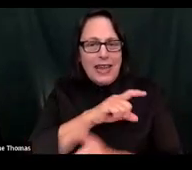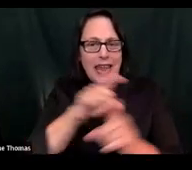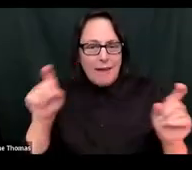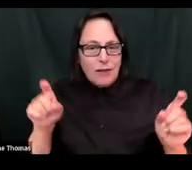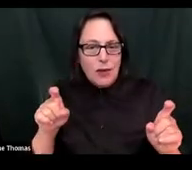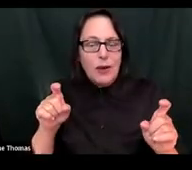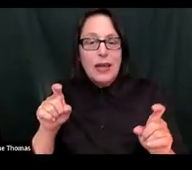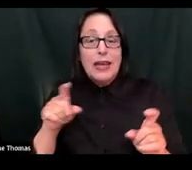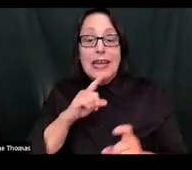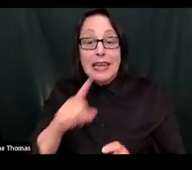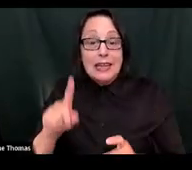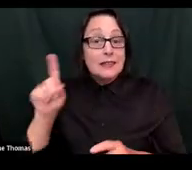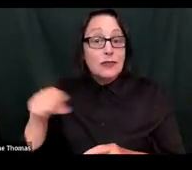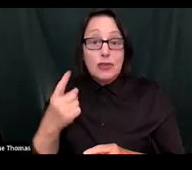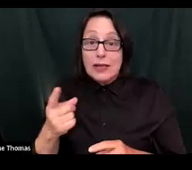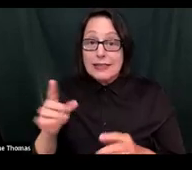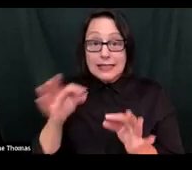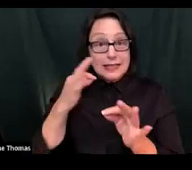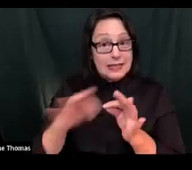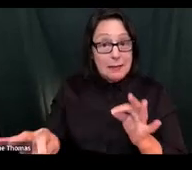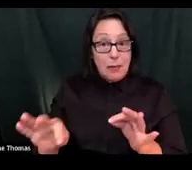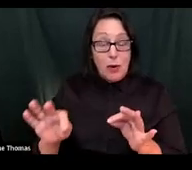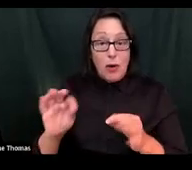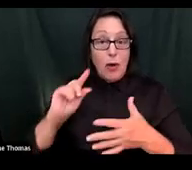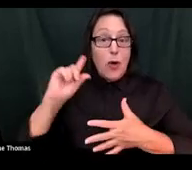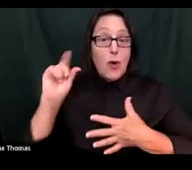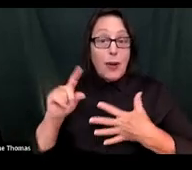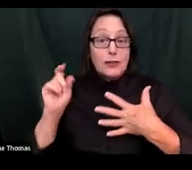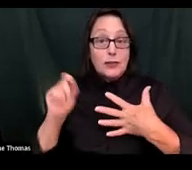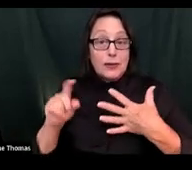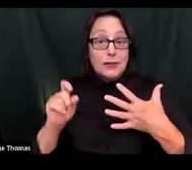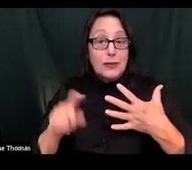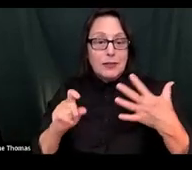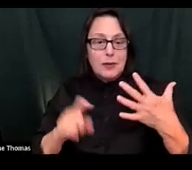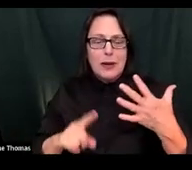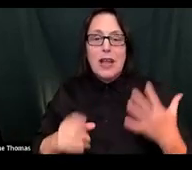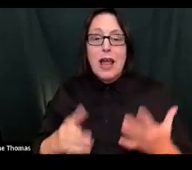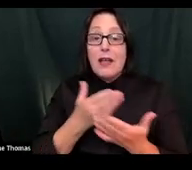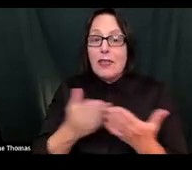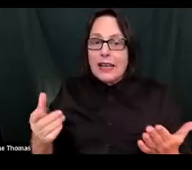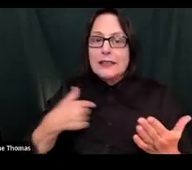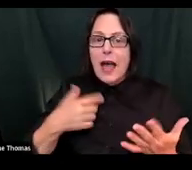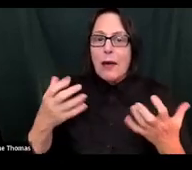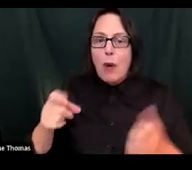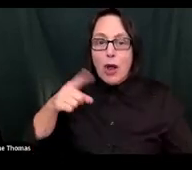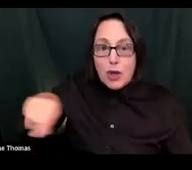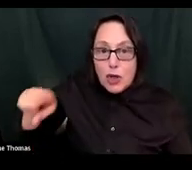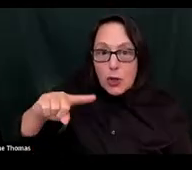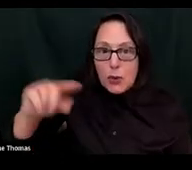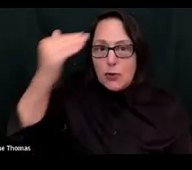gave you and it is simply a simple questionnaire and it's things that I want you to know about how